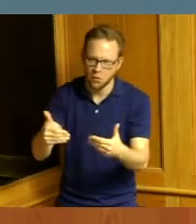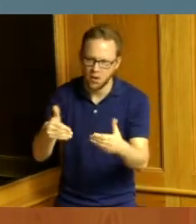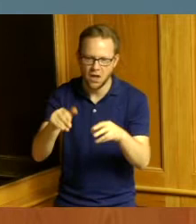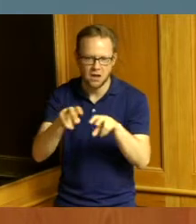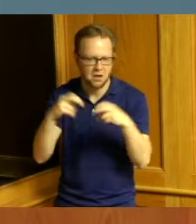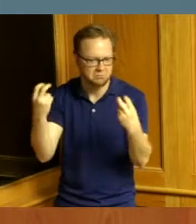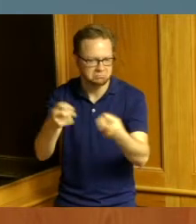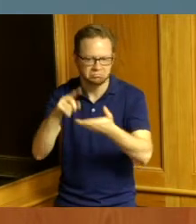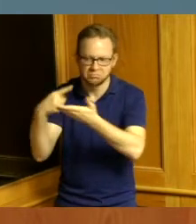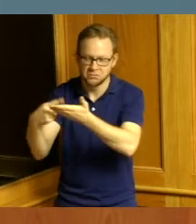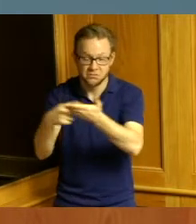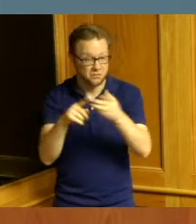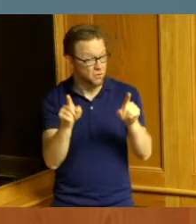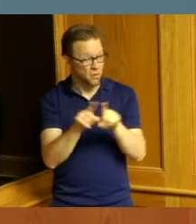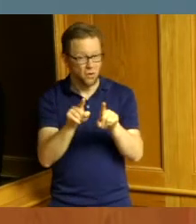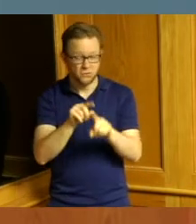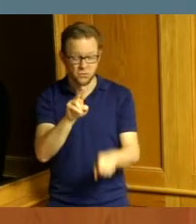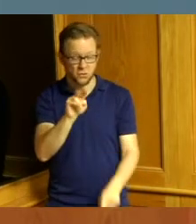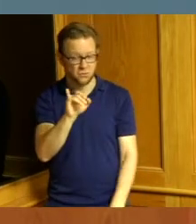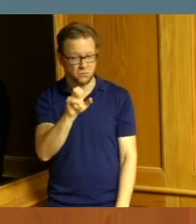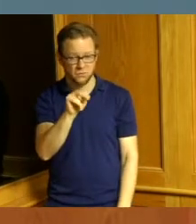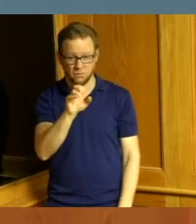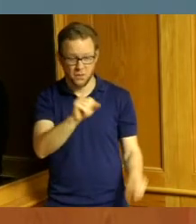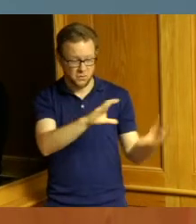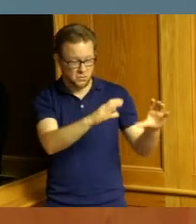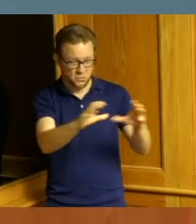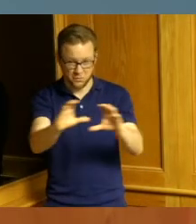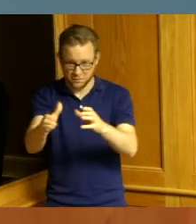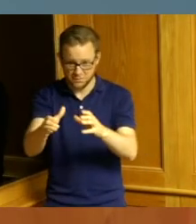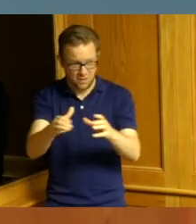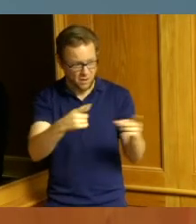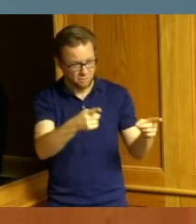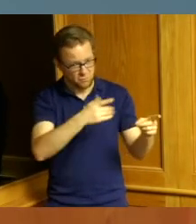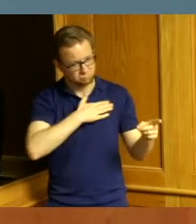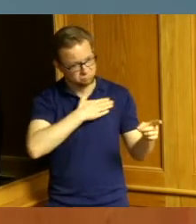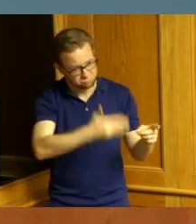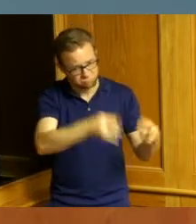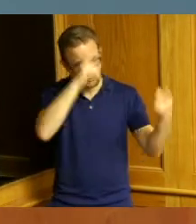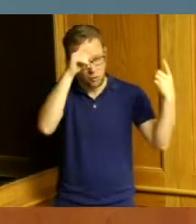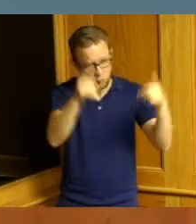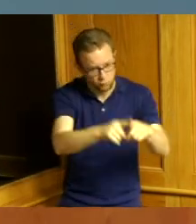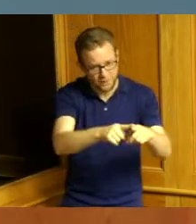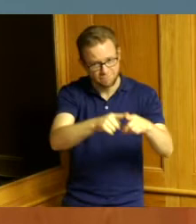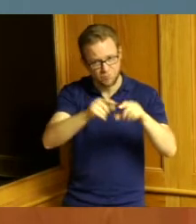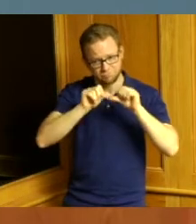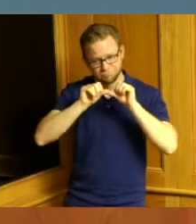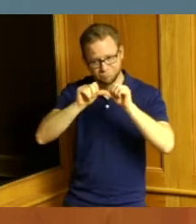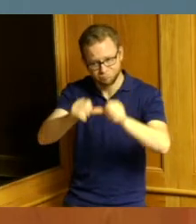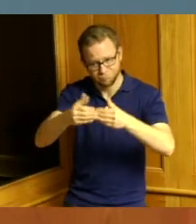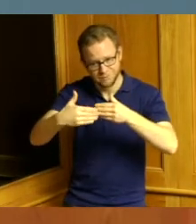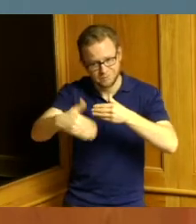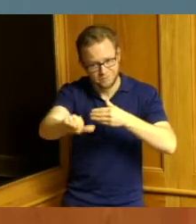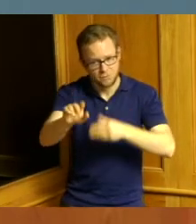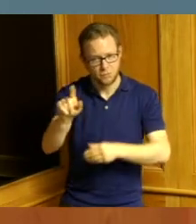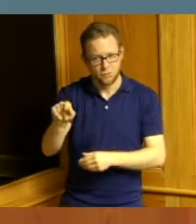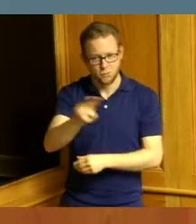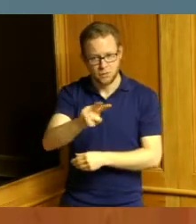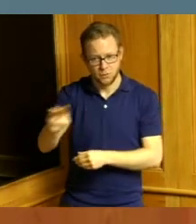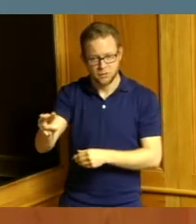agreeing to an agreement as we move forward and 22. so that's also on there Jeff did you want to